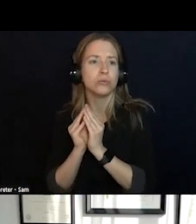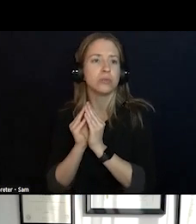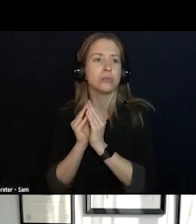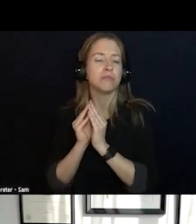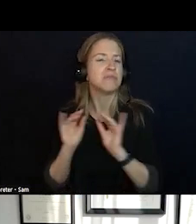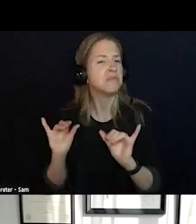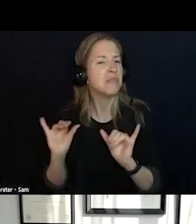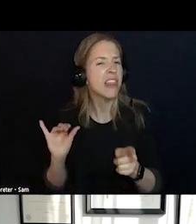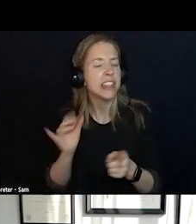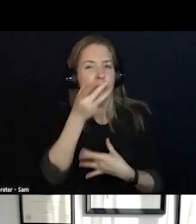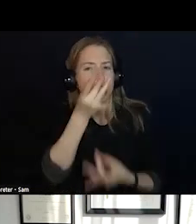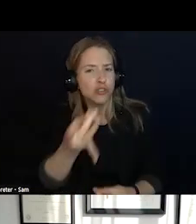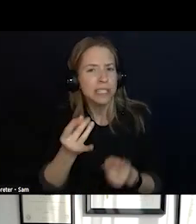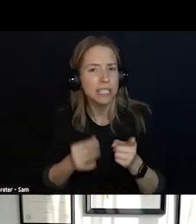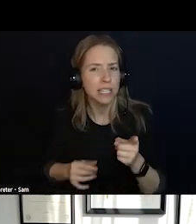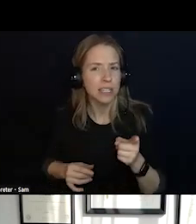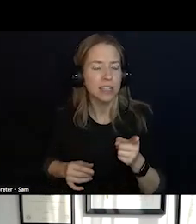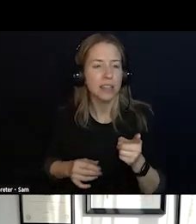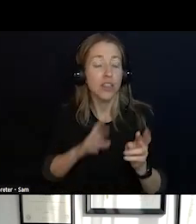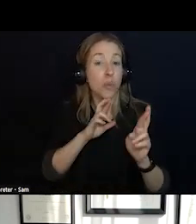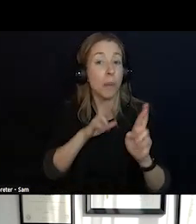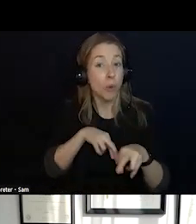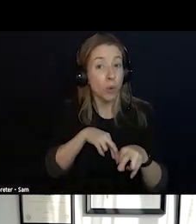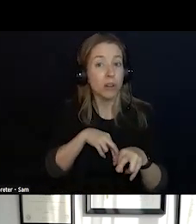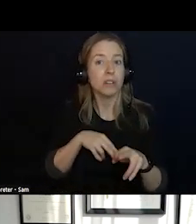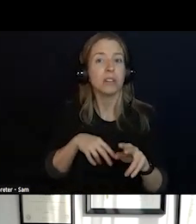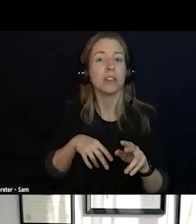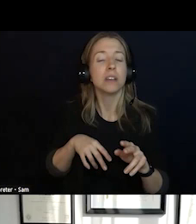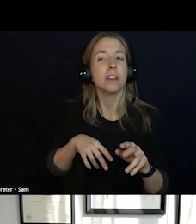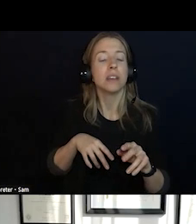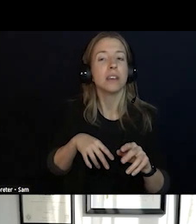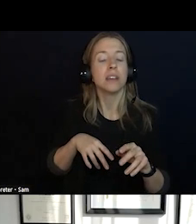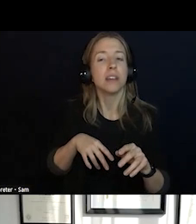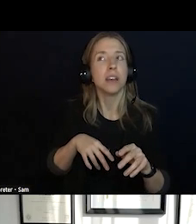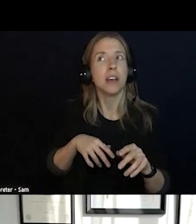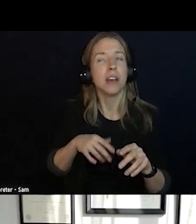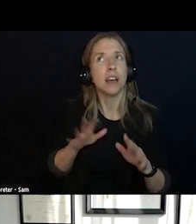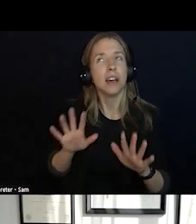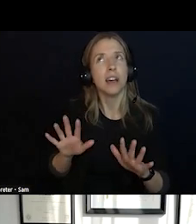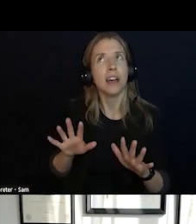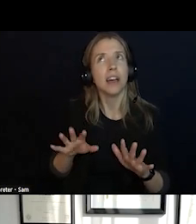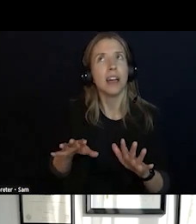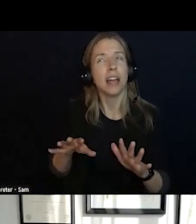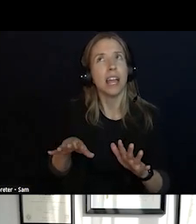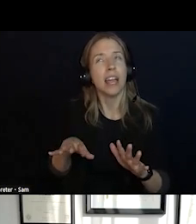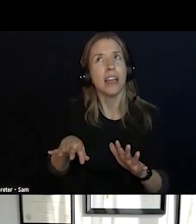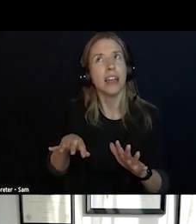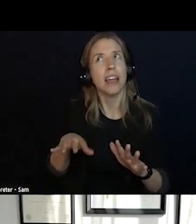ORIGINAL THINGS ABOUT THE REPORT IS IDENTIFICATION. ALL THOUGH THIS IS NATIONAL, IT NEEDED TO BE DONE AT A LOCAL